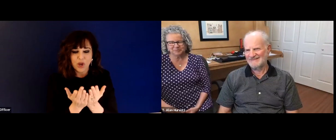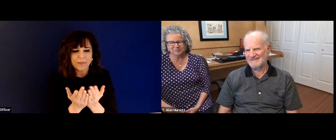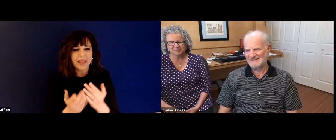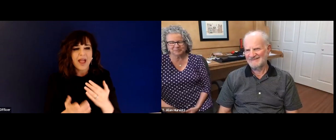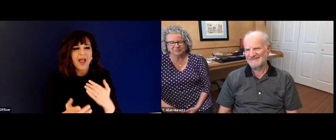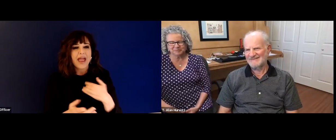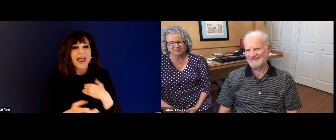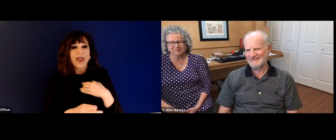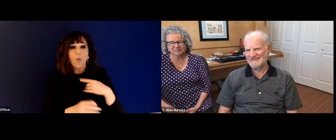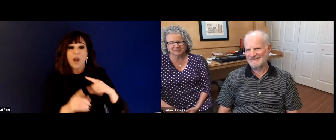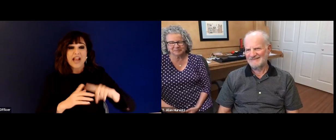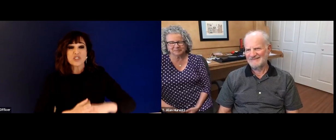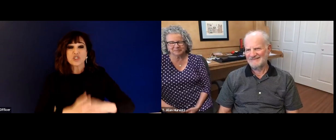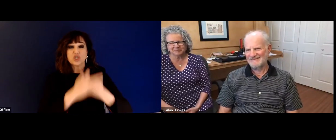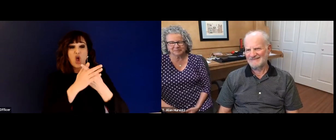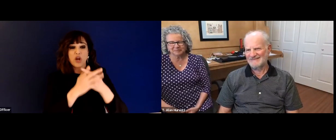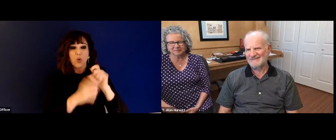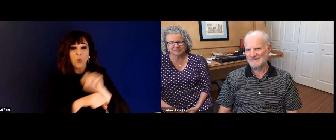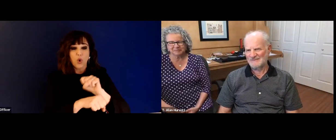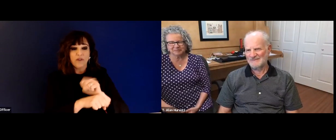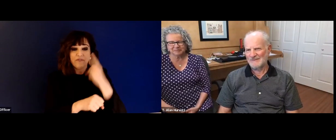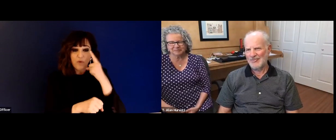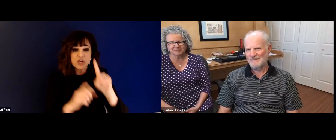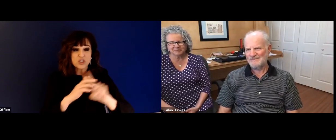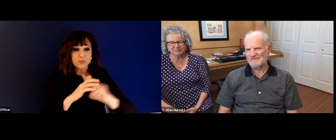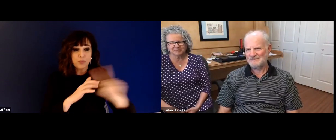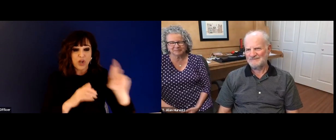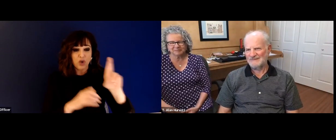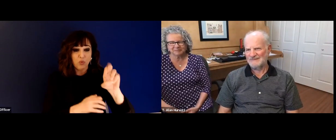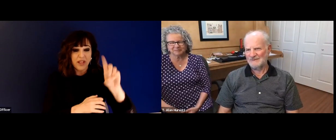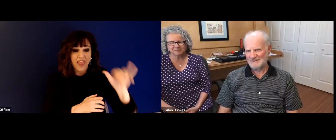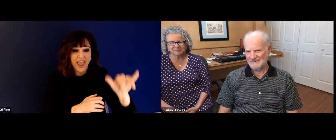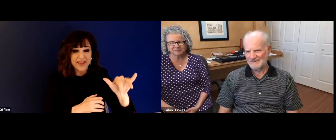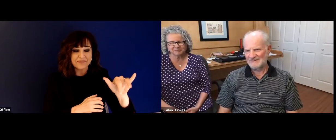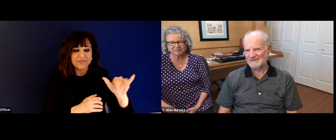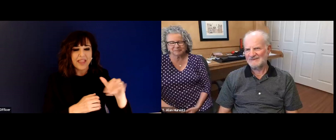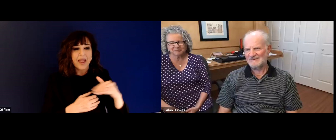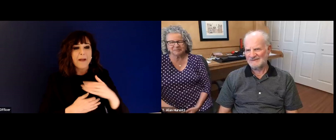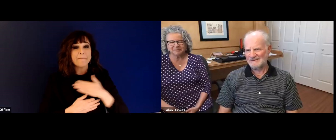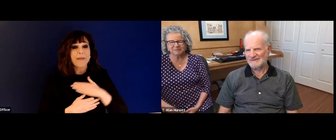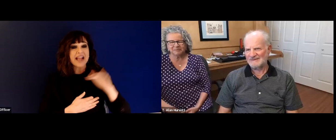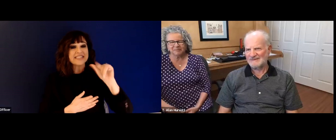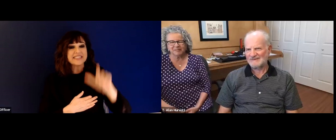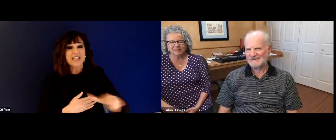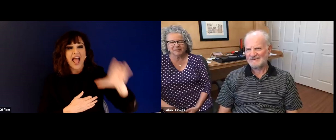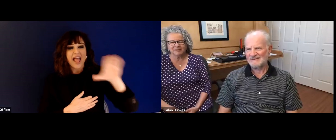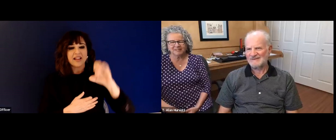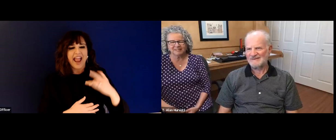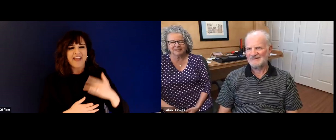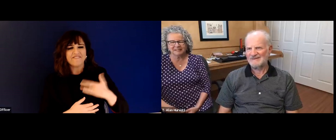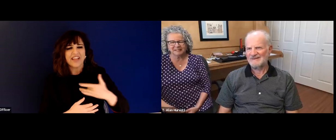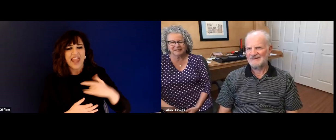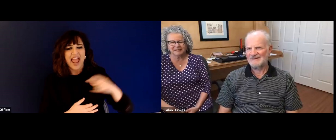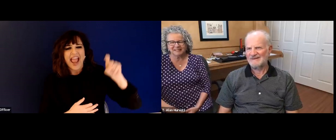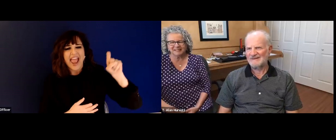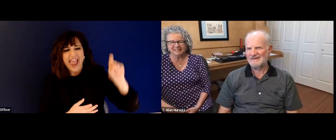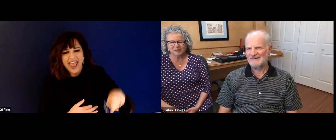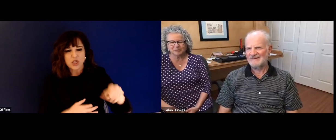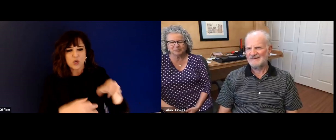or not, I have the same experience. And I was laughing at that when I was reading that part in the book, because when I